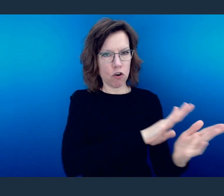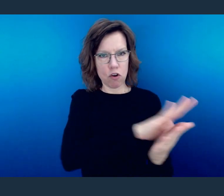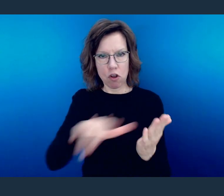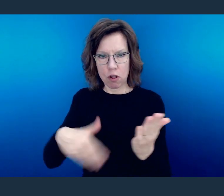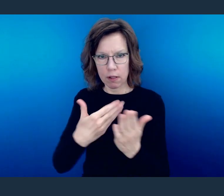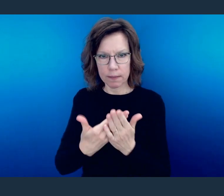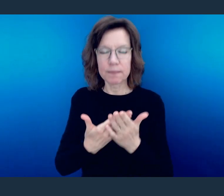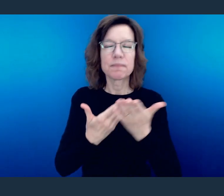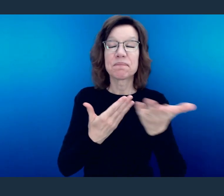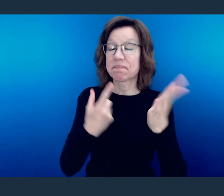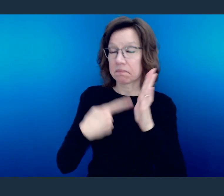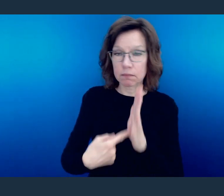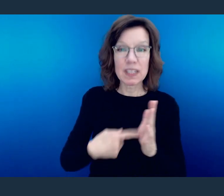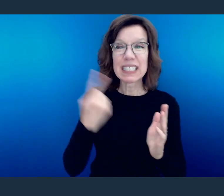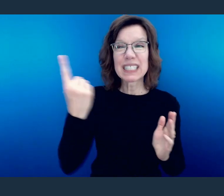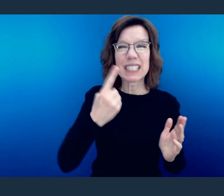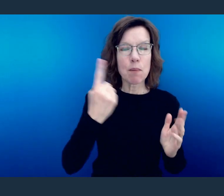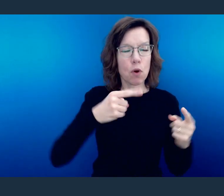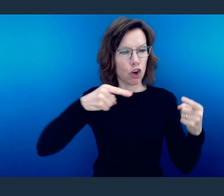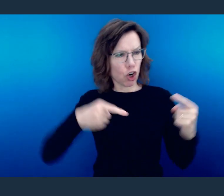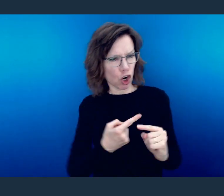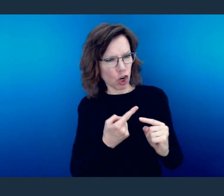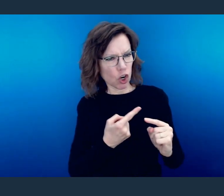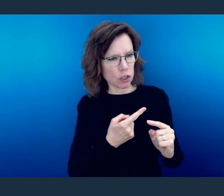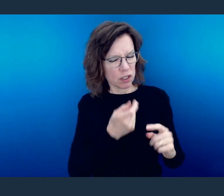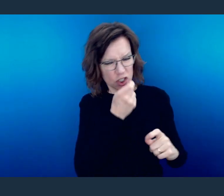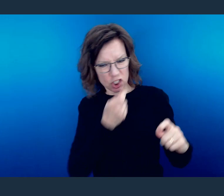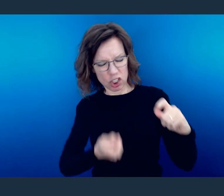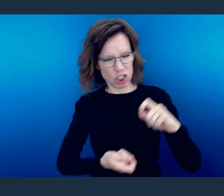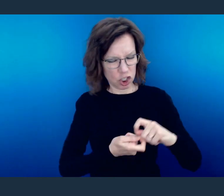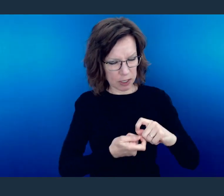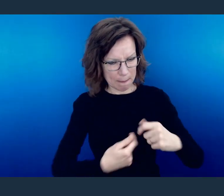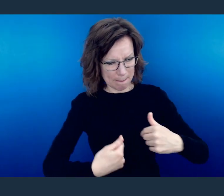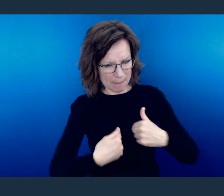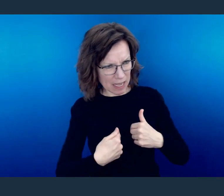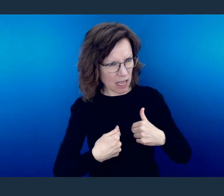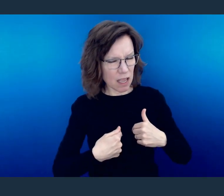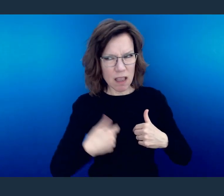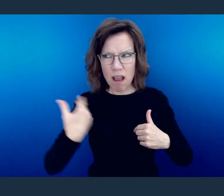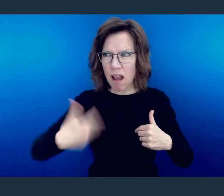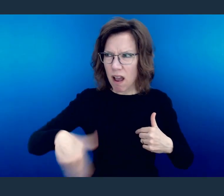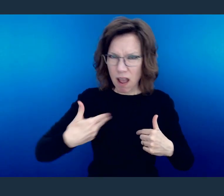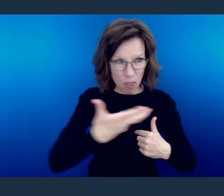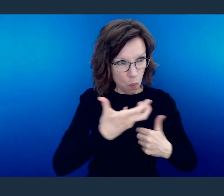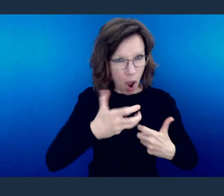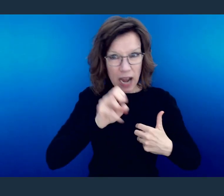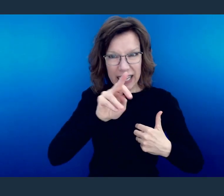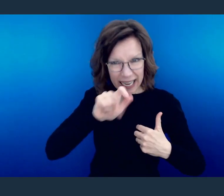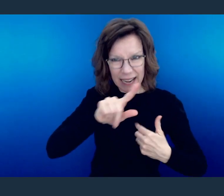That means when people do you wrong or they set out to do evil, make sure that your response